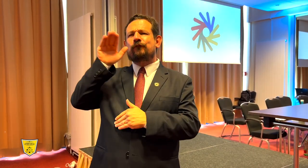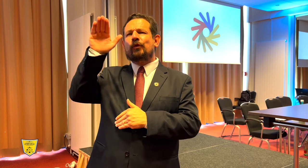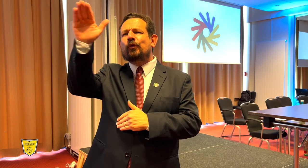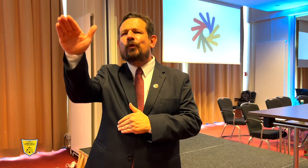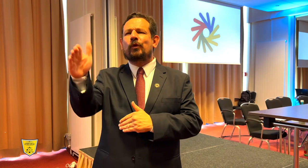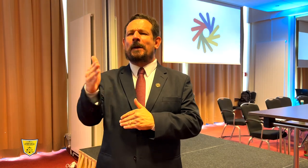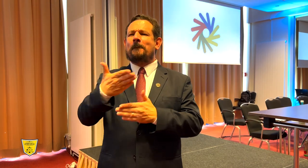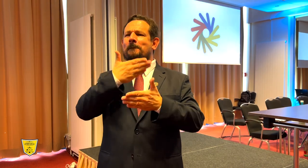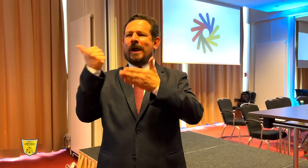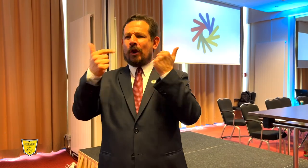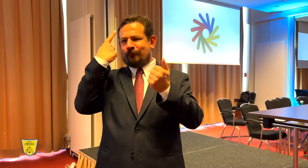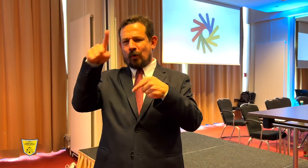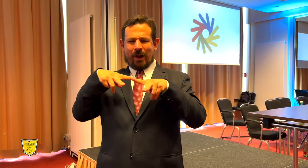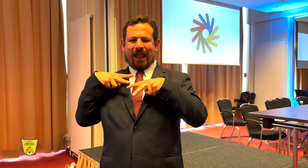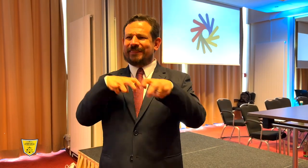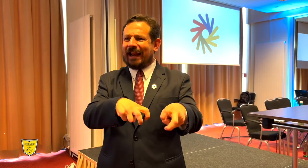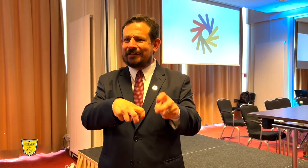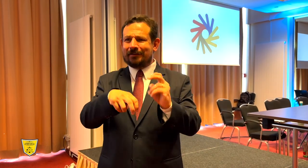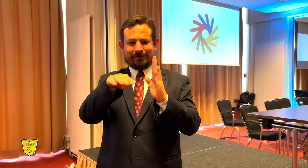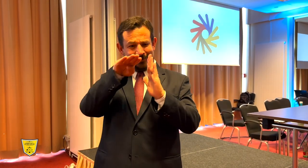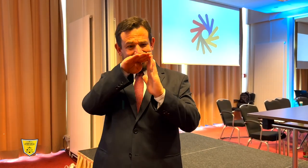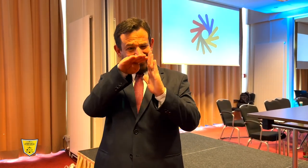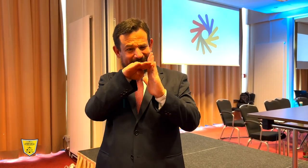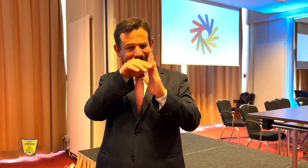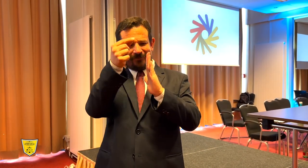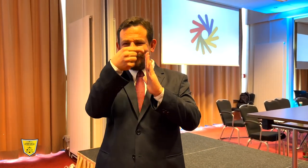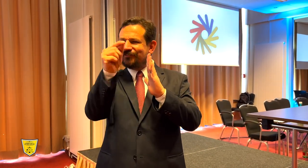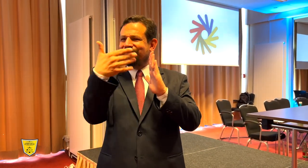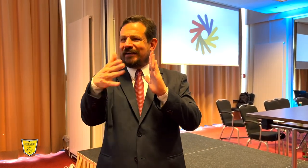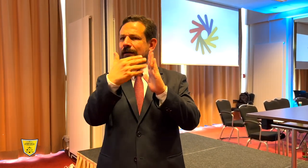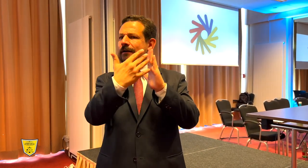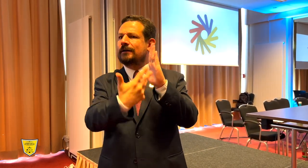I’ve accomplished only 1 on my list and now it’s time